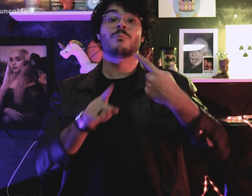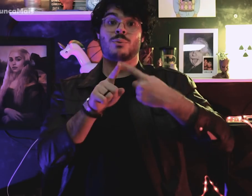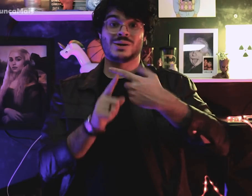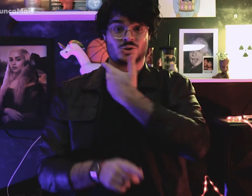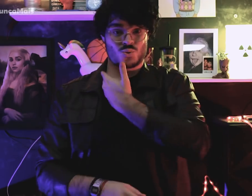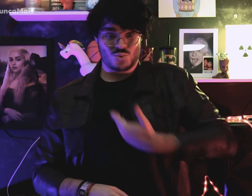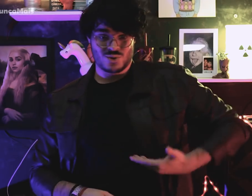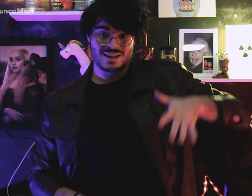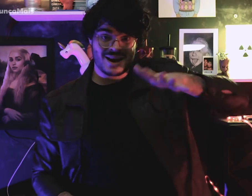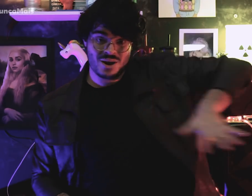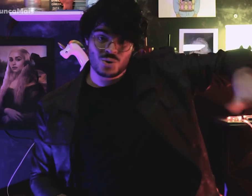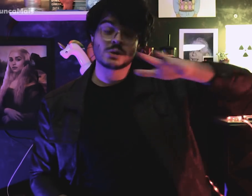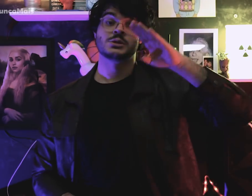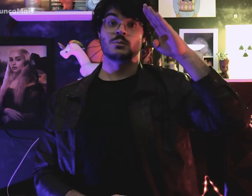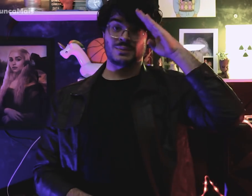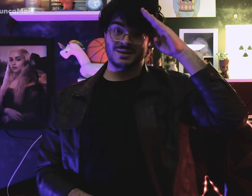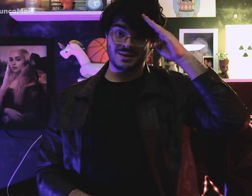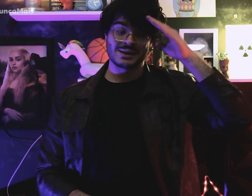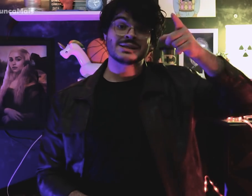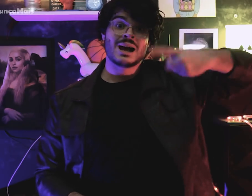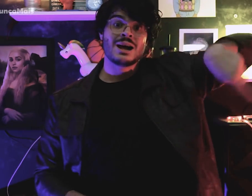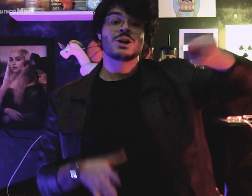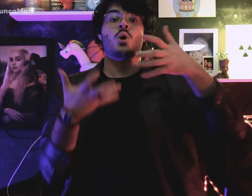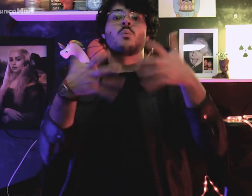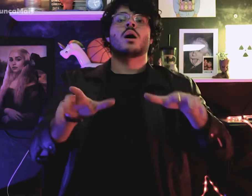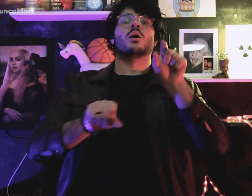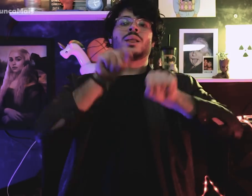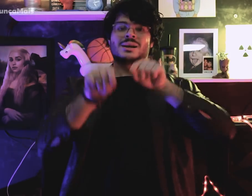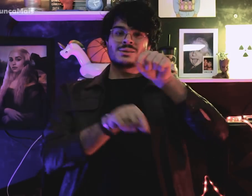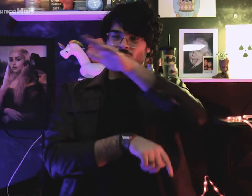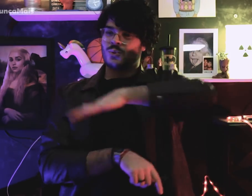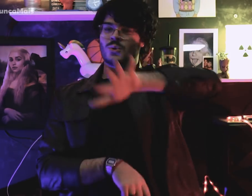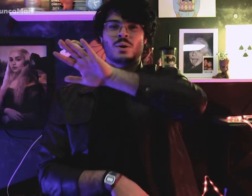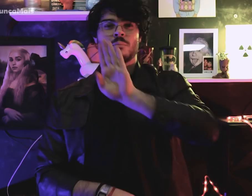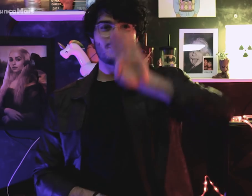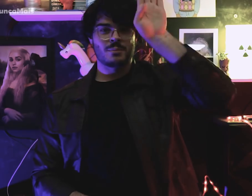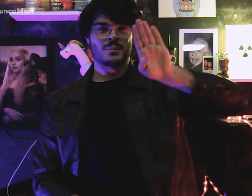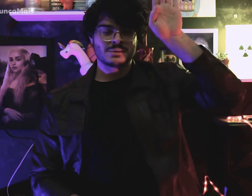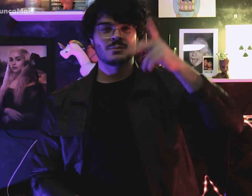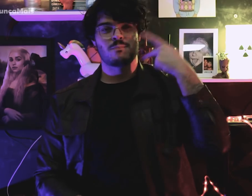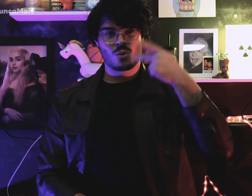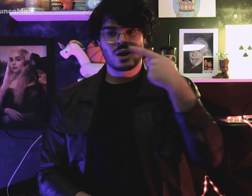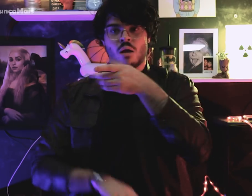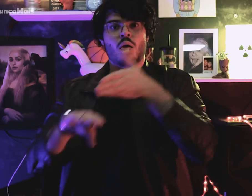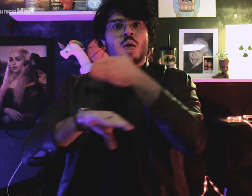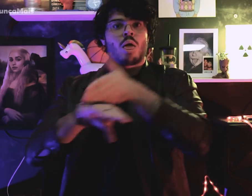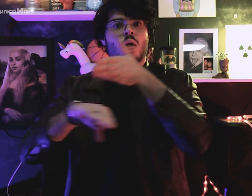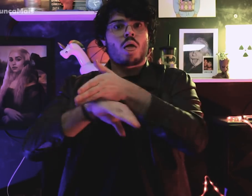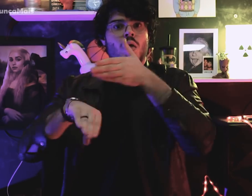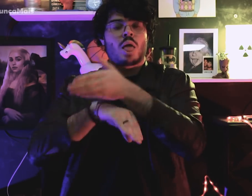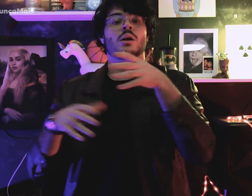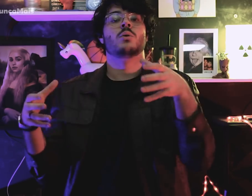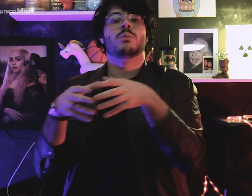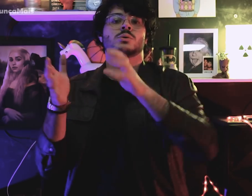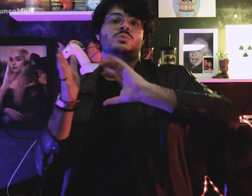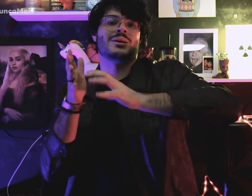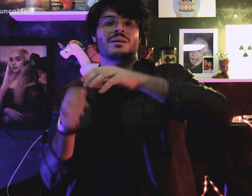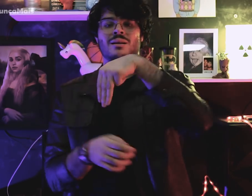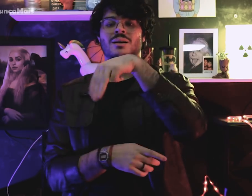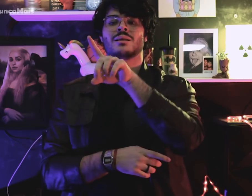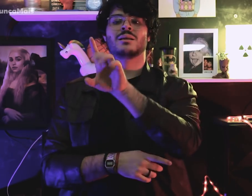O governo militar fez tais restrições visando impedir que os candidatos opositores do MDB,